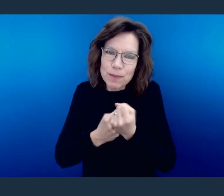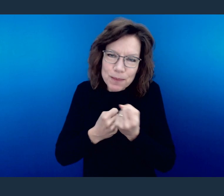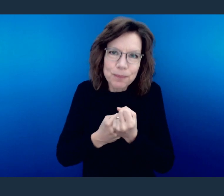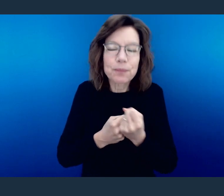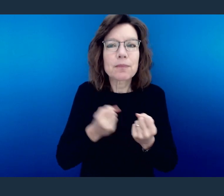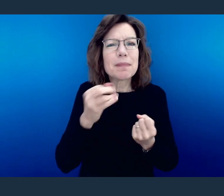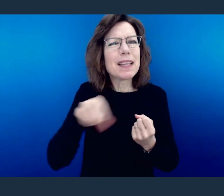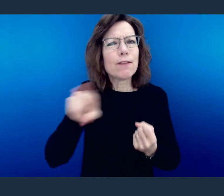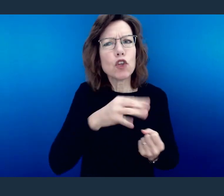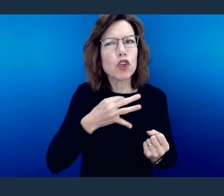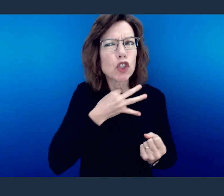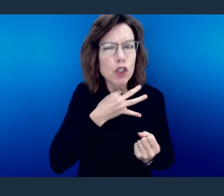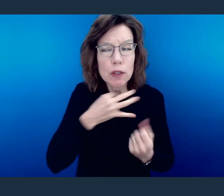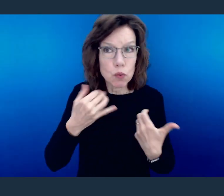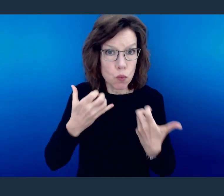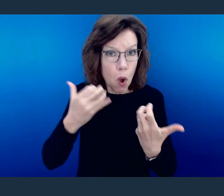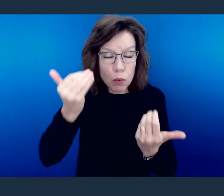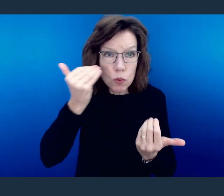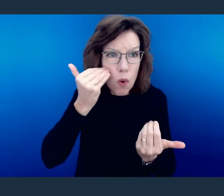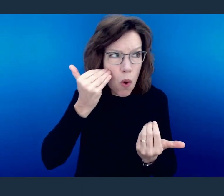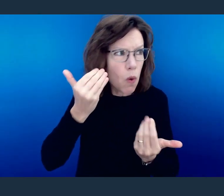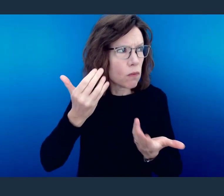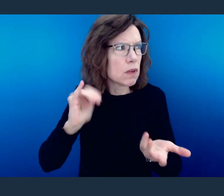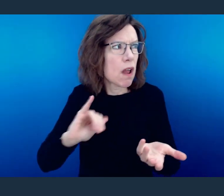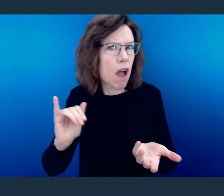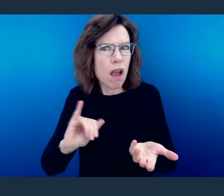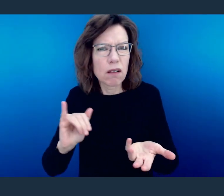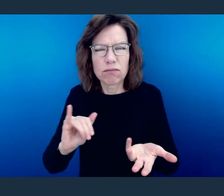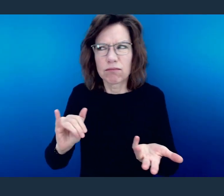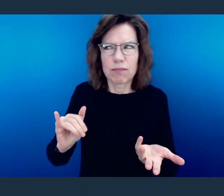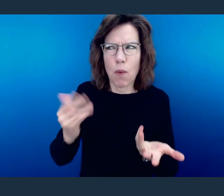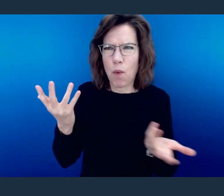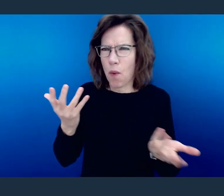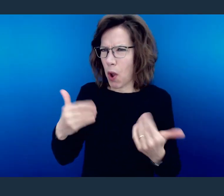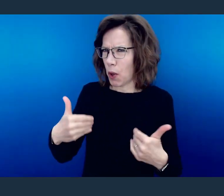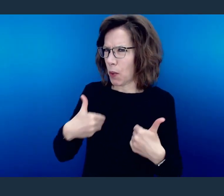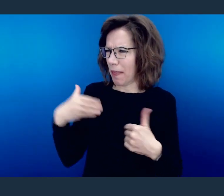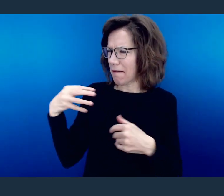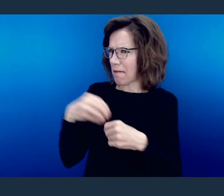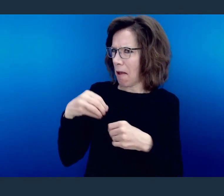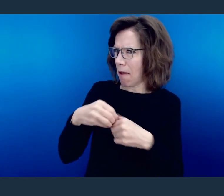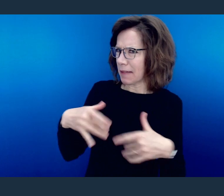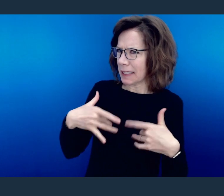If you are interested in knowing a little bit about what shenanigans we get into with